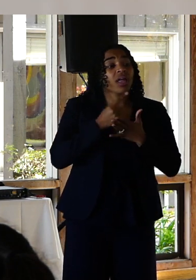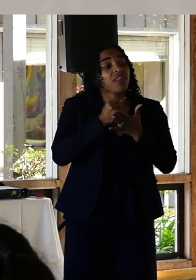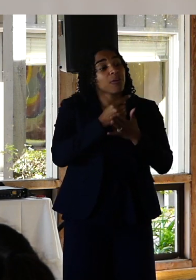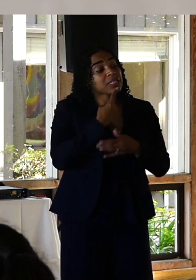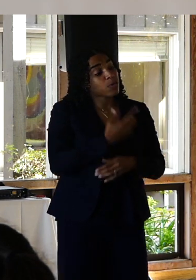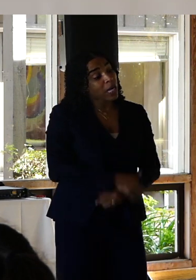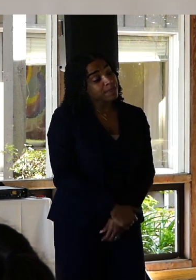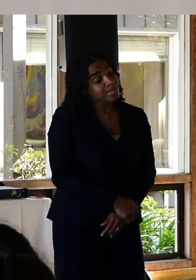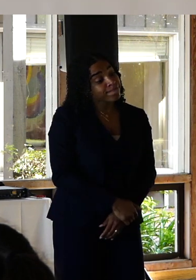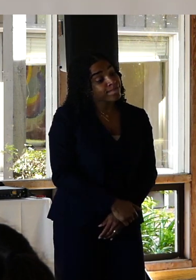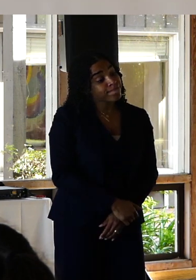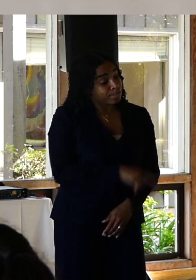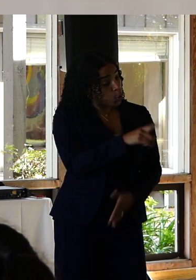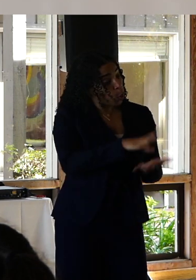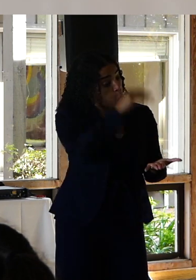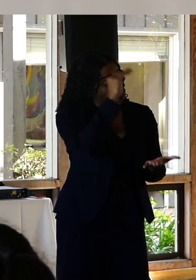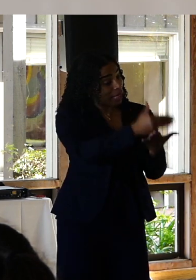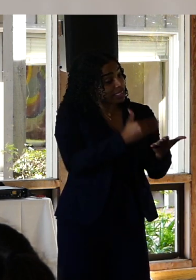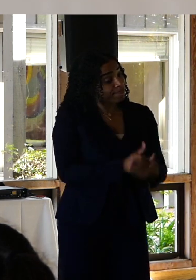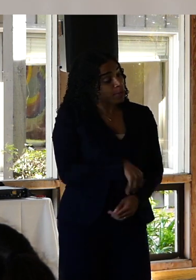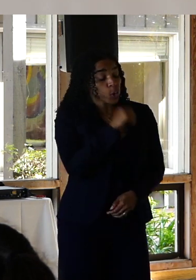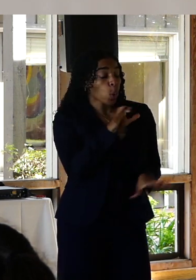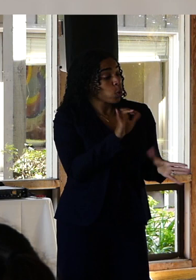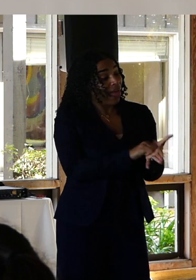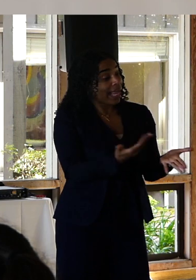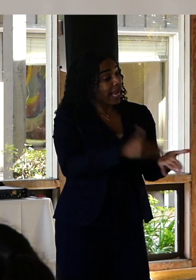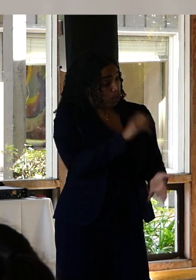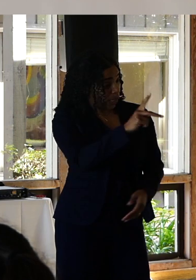She responded well you must have learned your lesson. I bet you won't be doing that again will you.